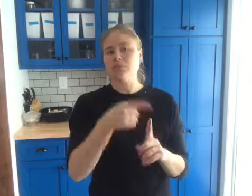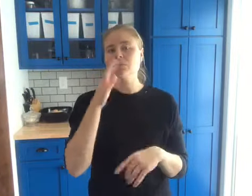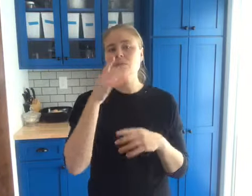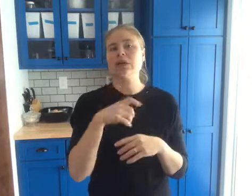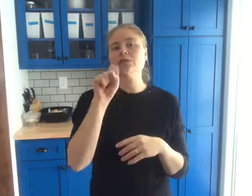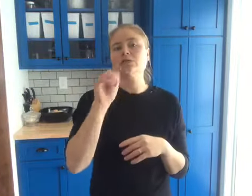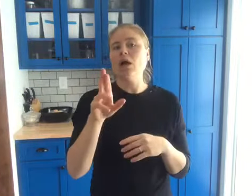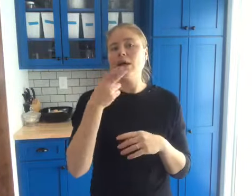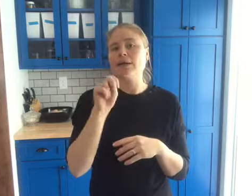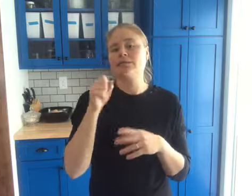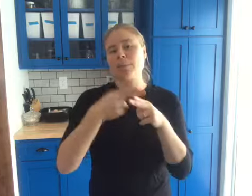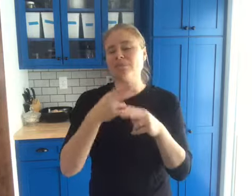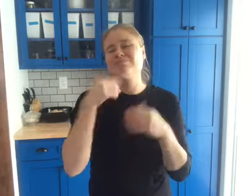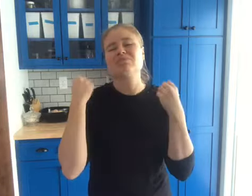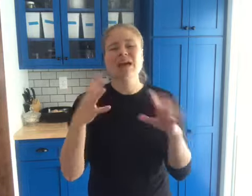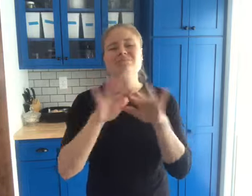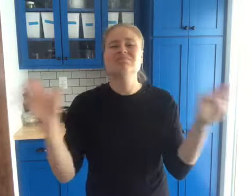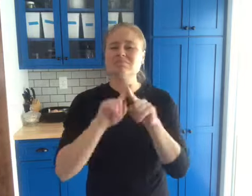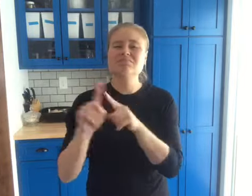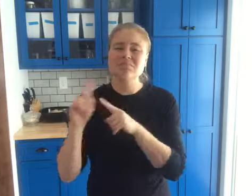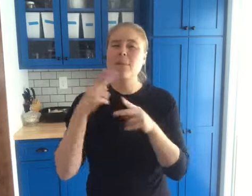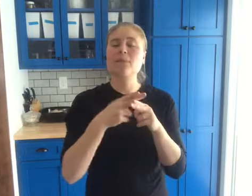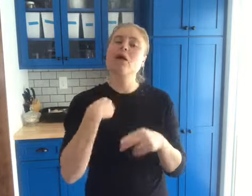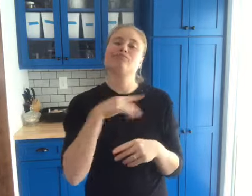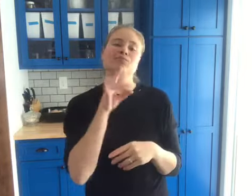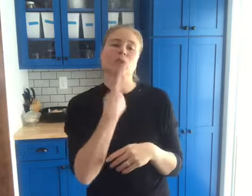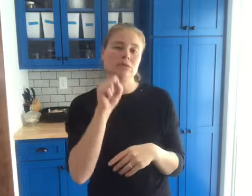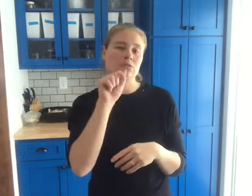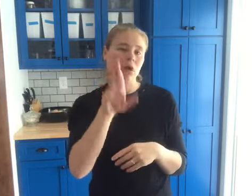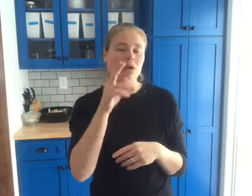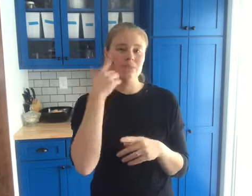There are many options, I choose Red Star hens.